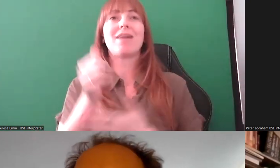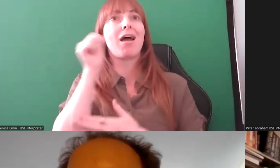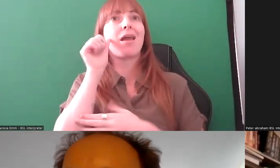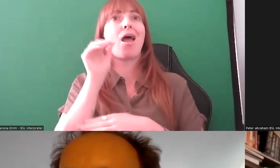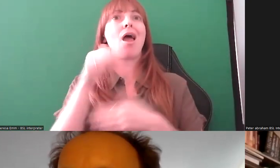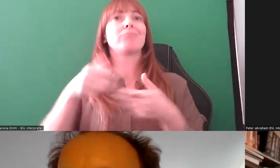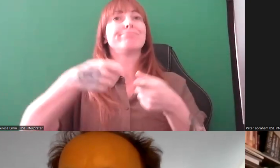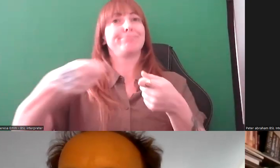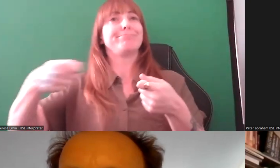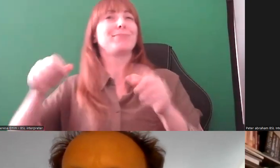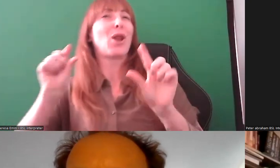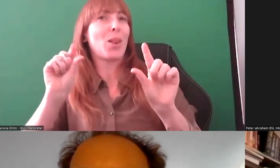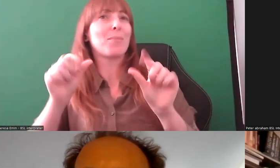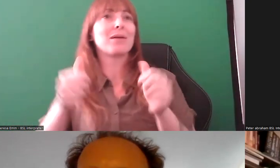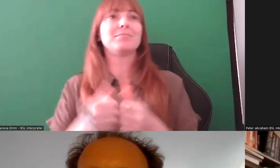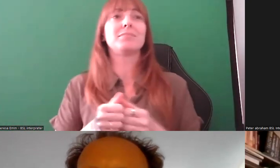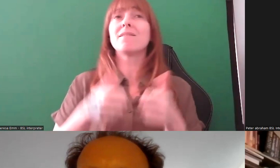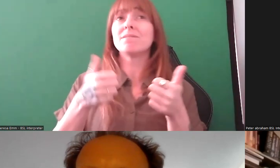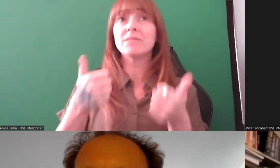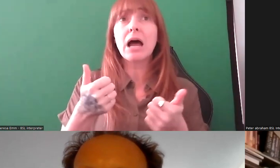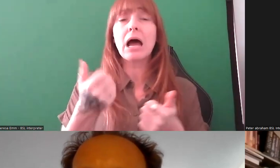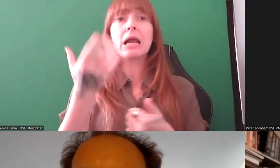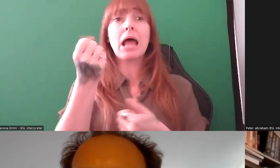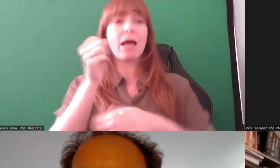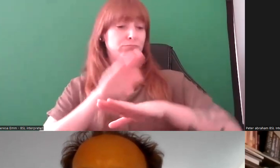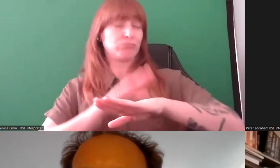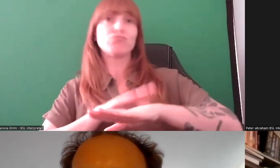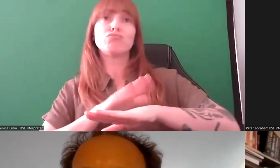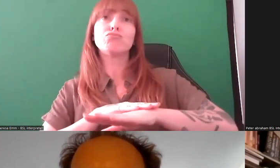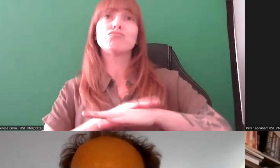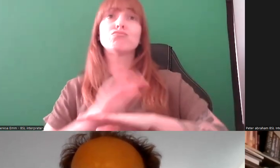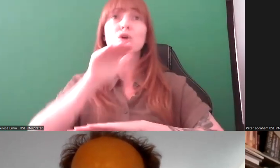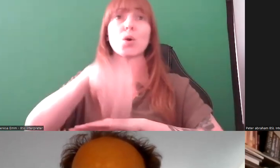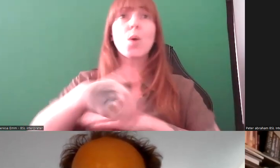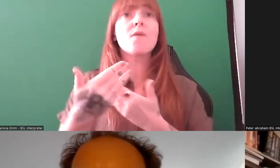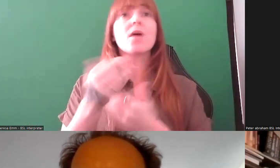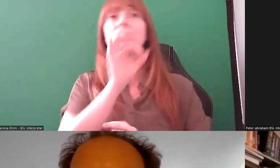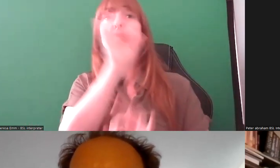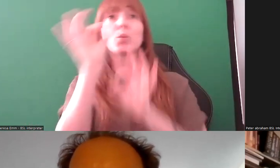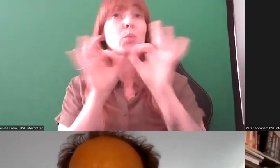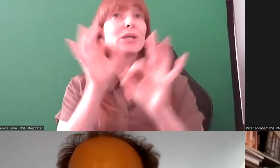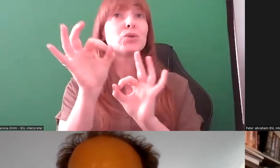Charlotte: No, that's fine. I think we still have a bit of time to go over some questions. If anyone